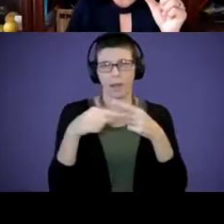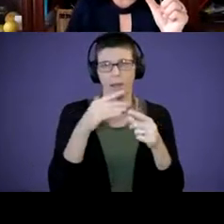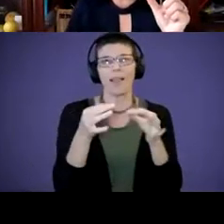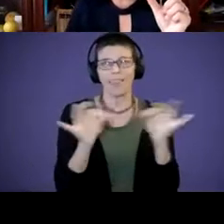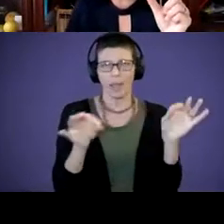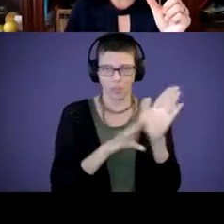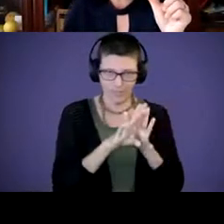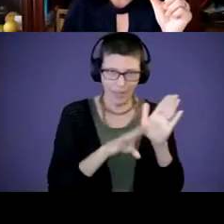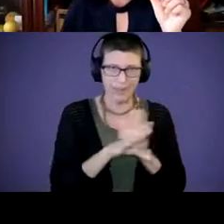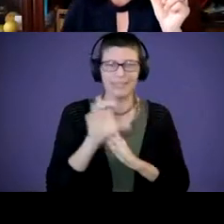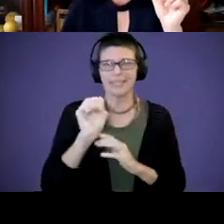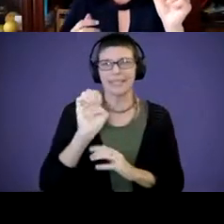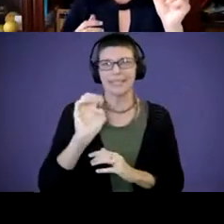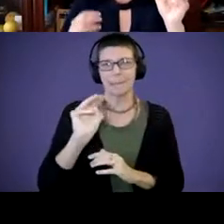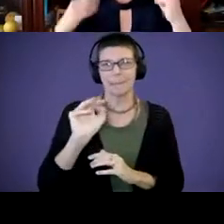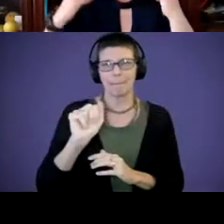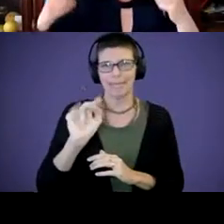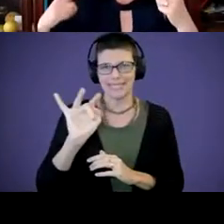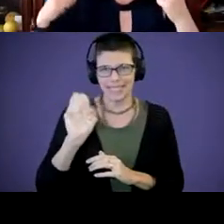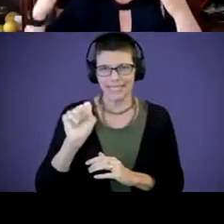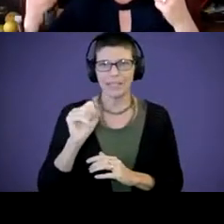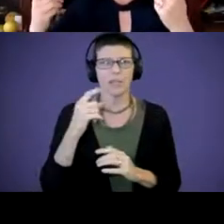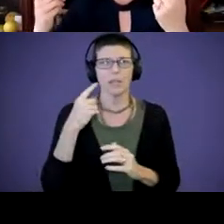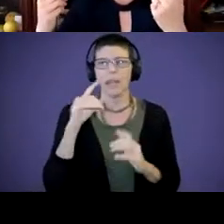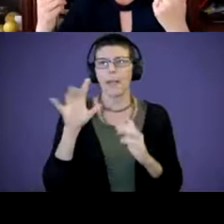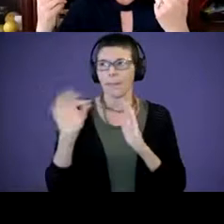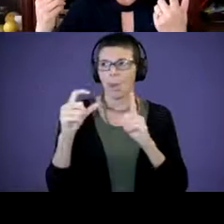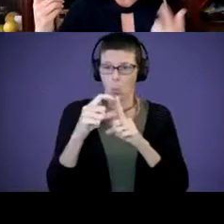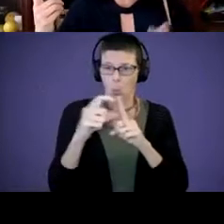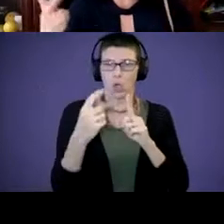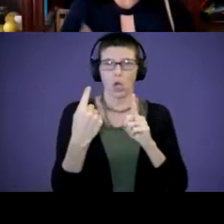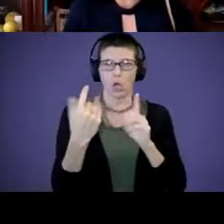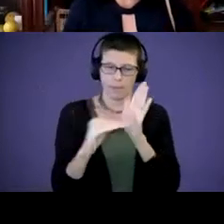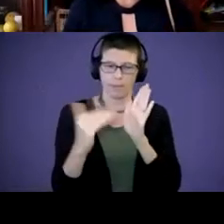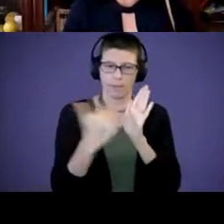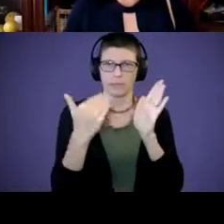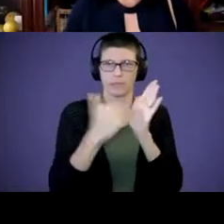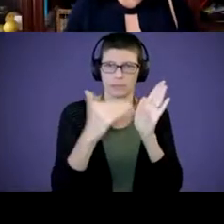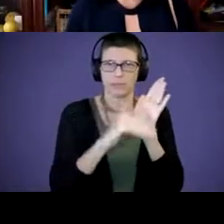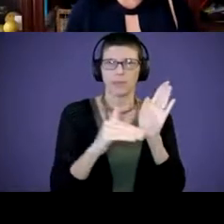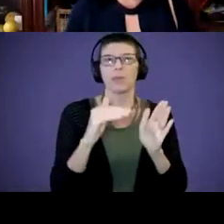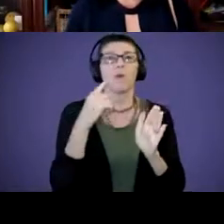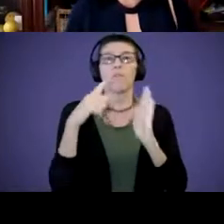that really is, pick a word. It's repetition. Repetition. So, for an example, duck.